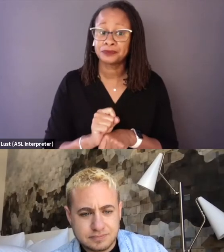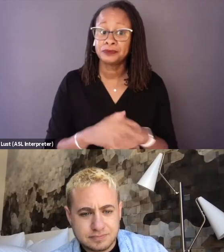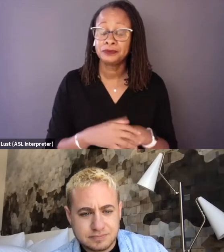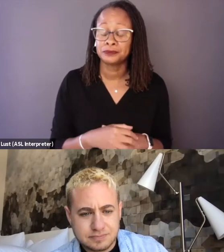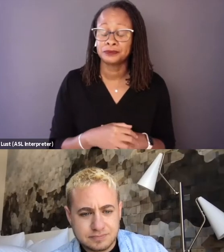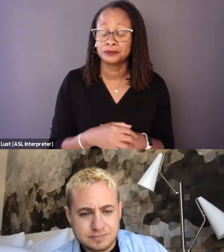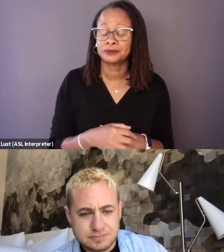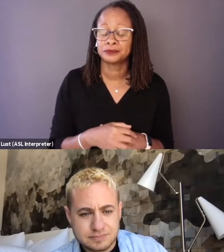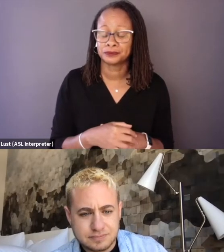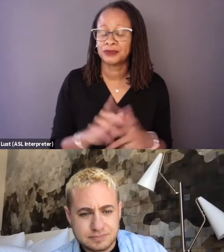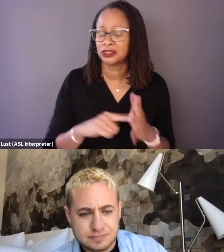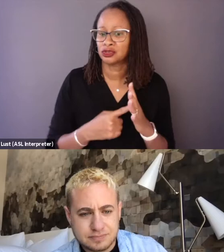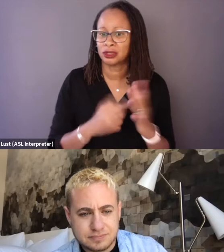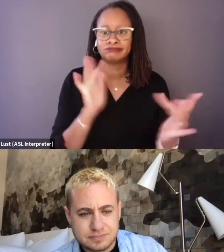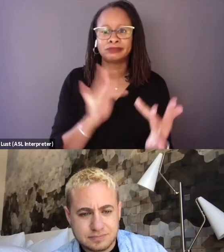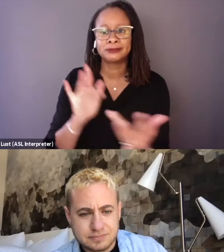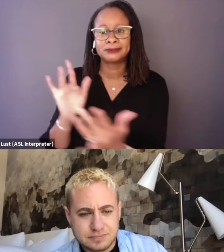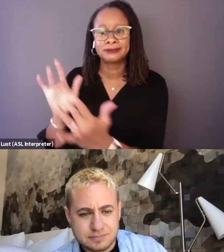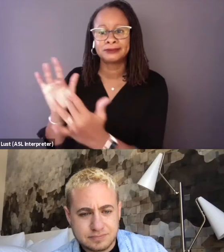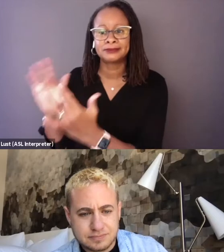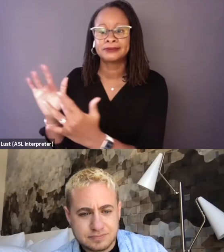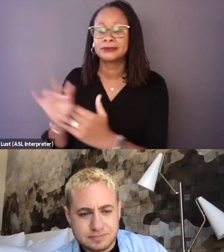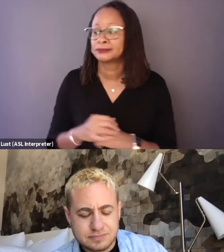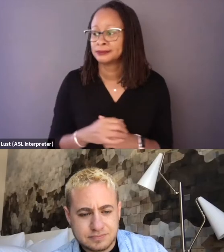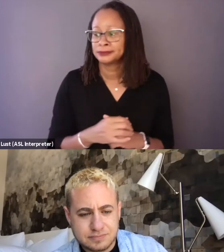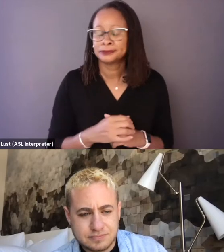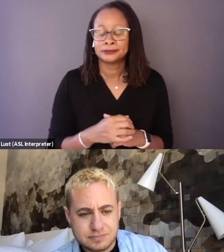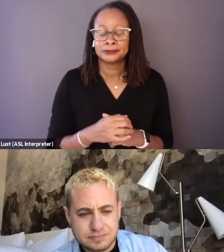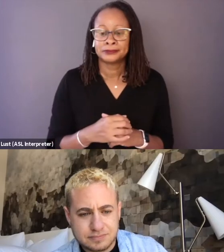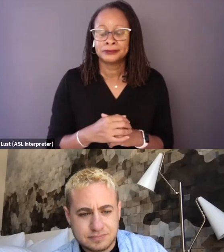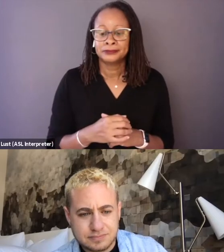and started reaching out. And, I mean, I wouldn't even know where to begin.